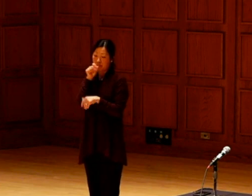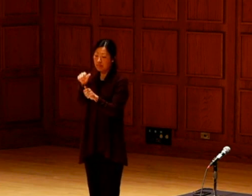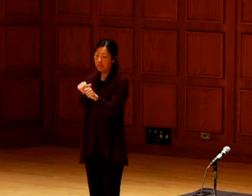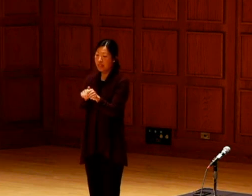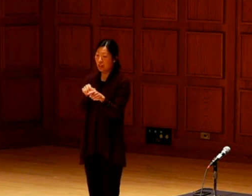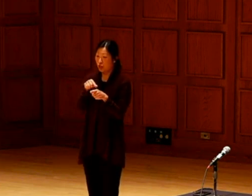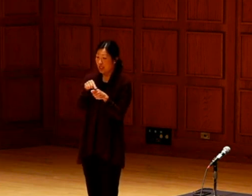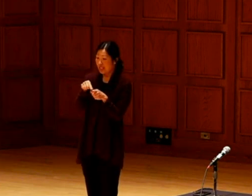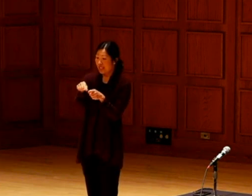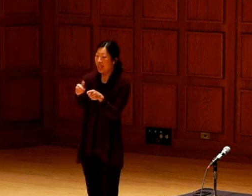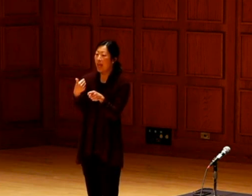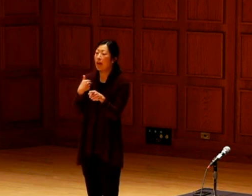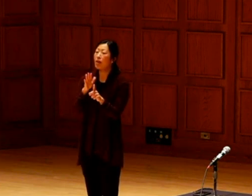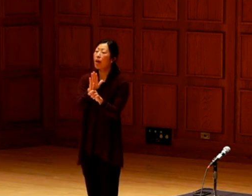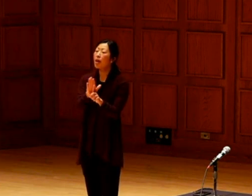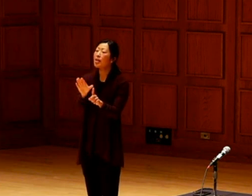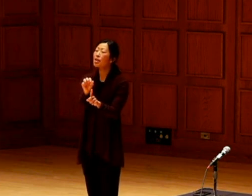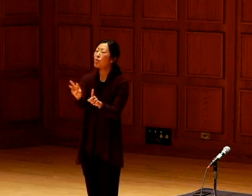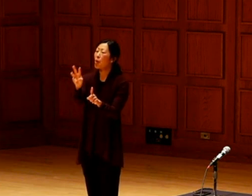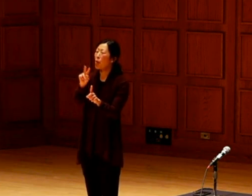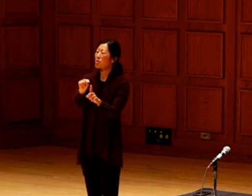We don't talk about who they are.